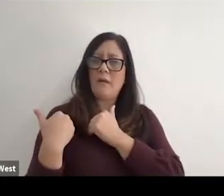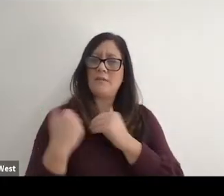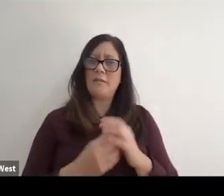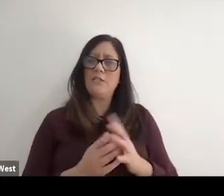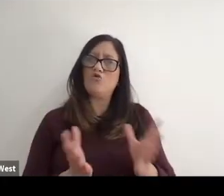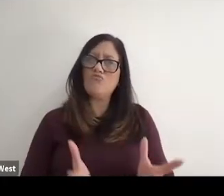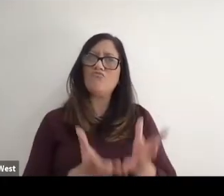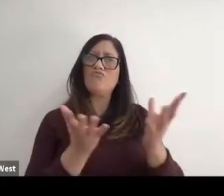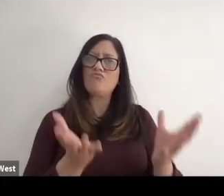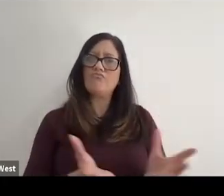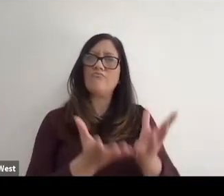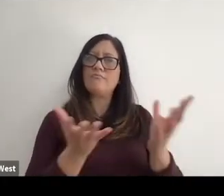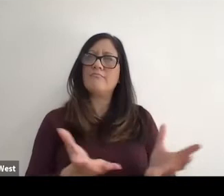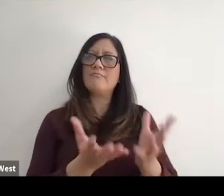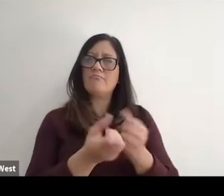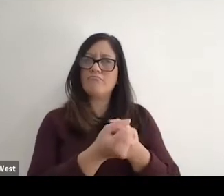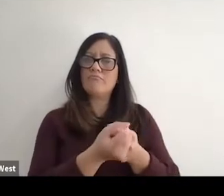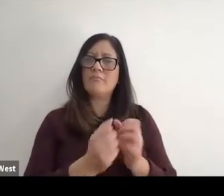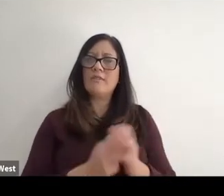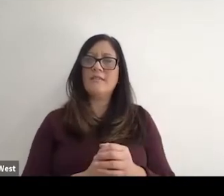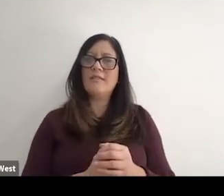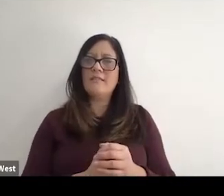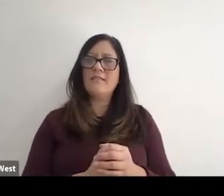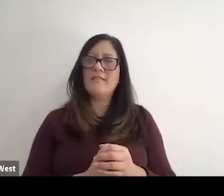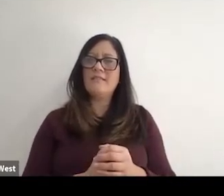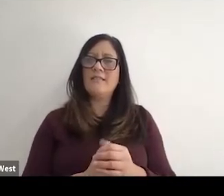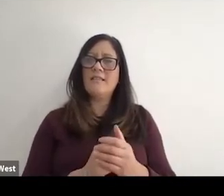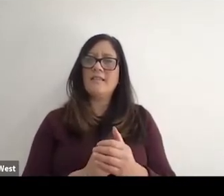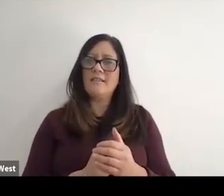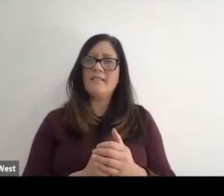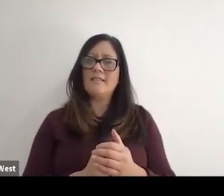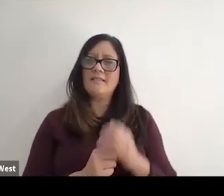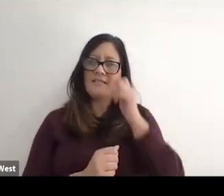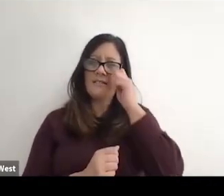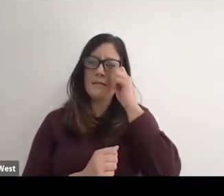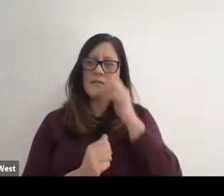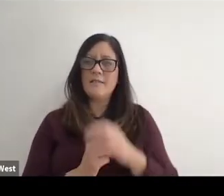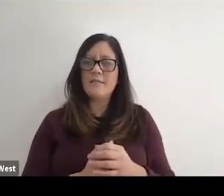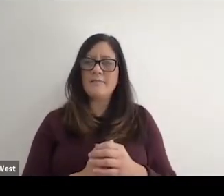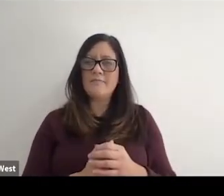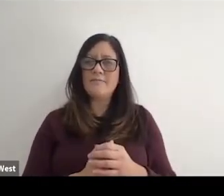they're the leadership of the sport. It's not folks watching persons with disabilities compete,